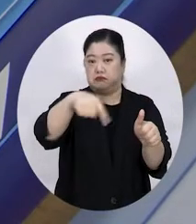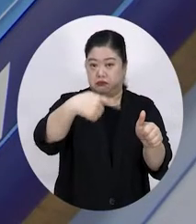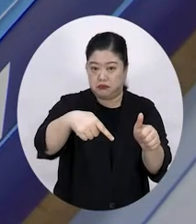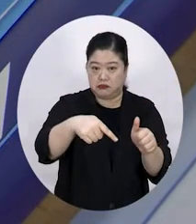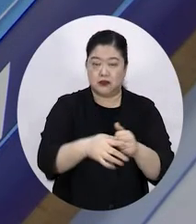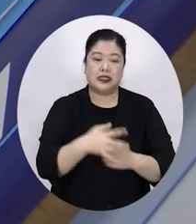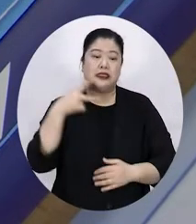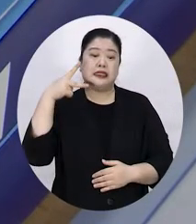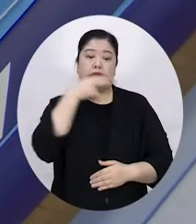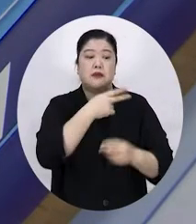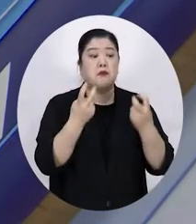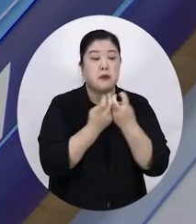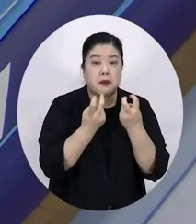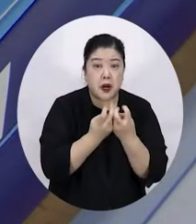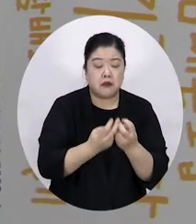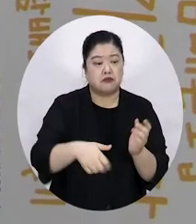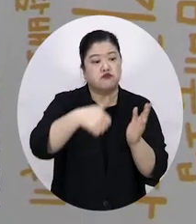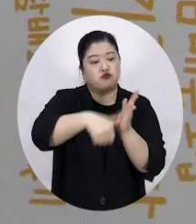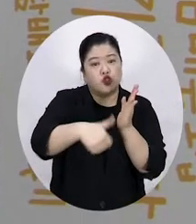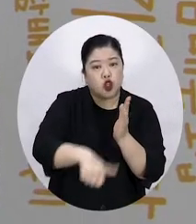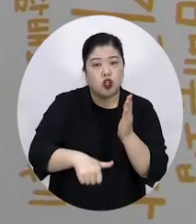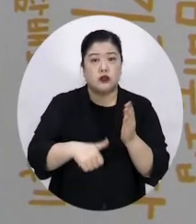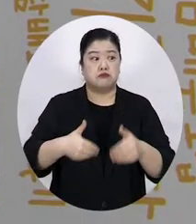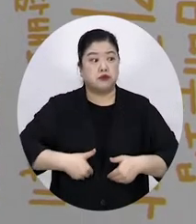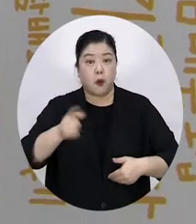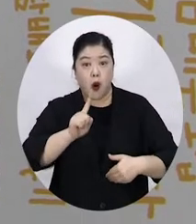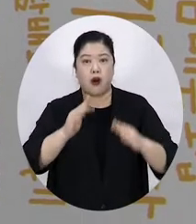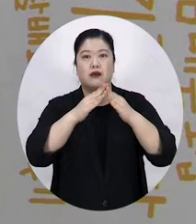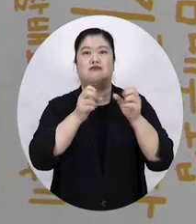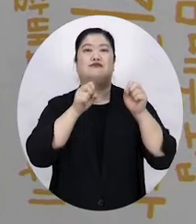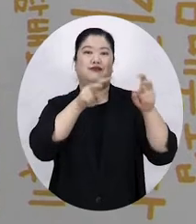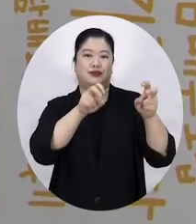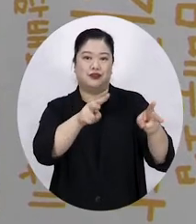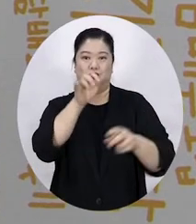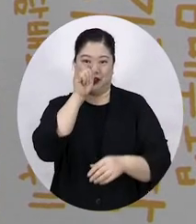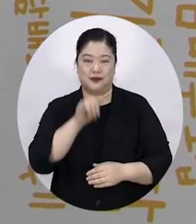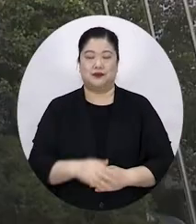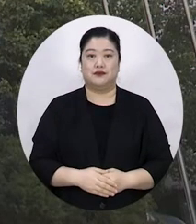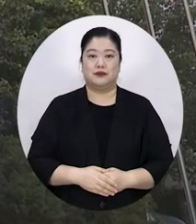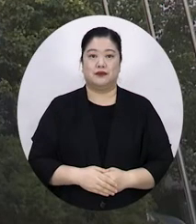and will receive a smoking cessation aid and other non-smoking items by courier. For further information,